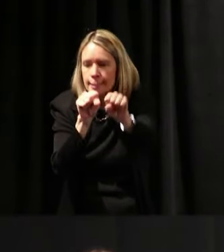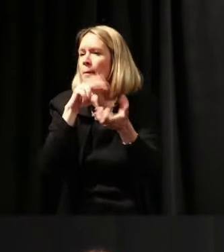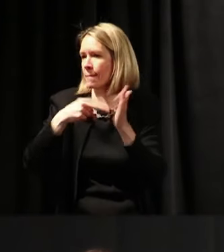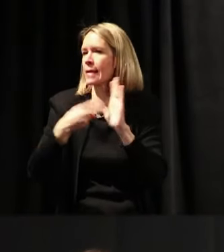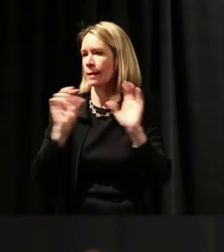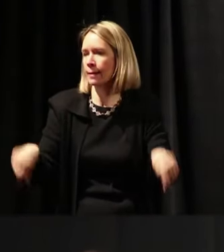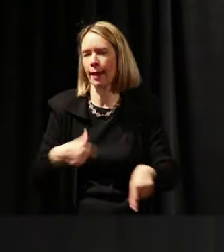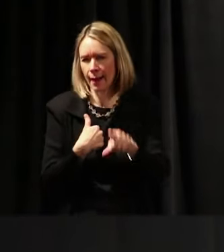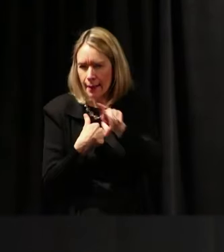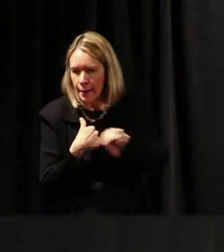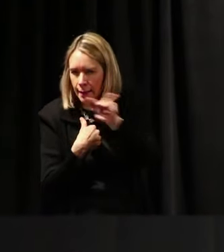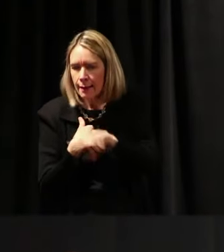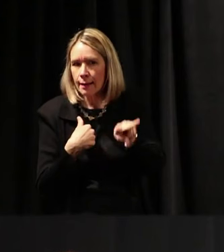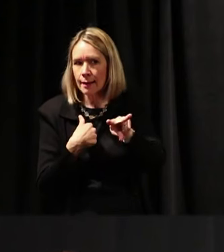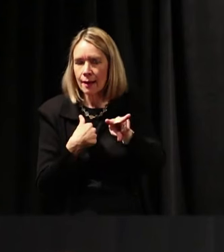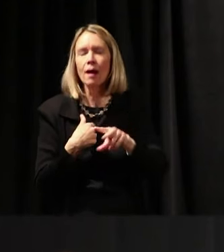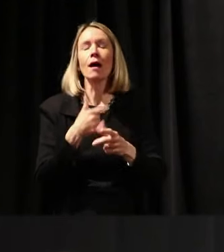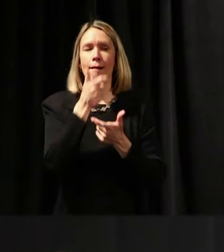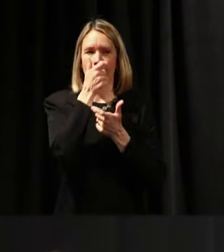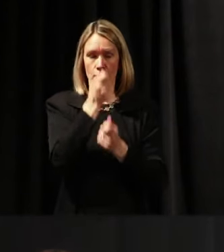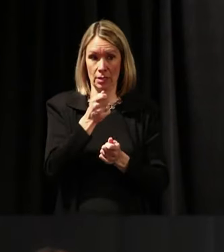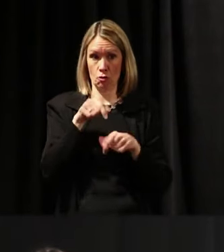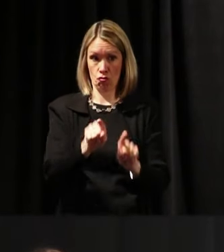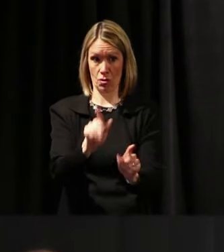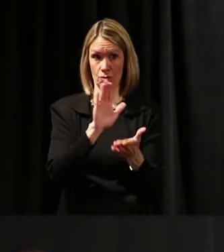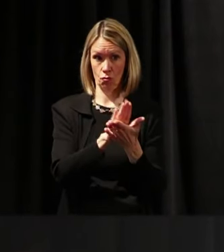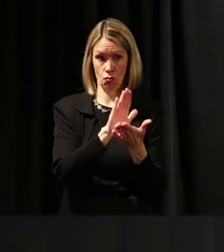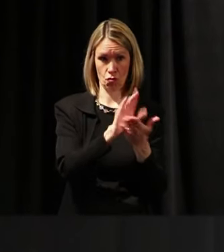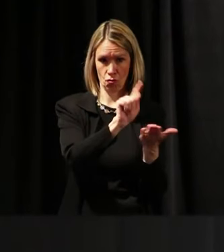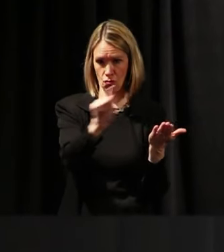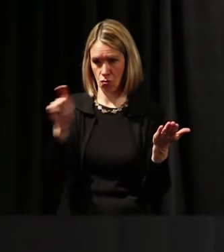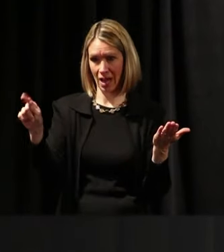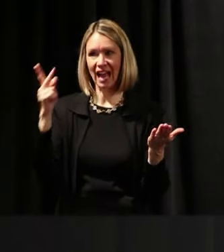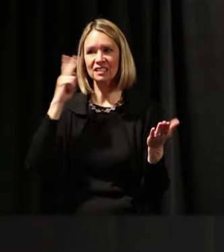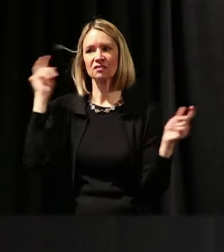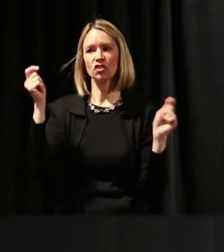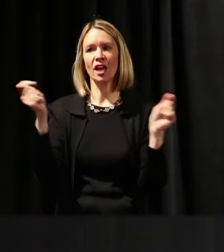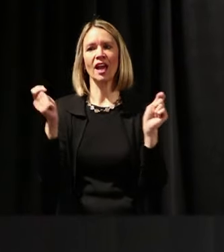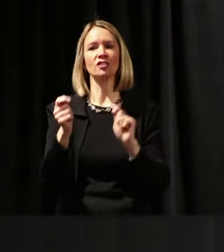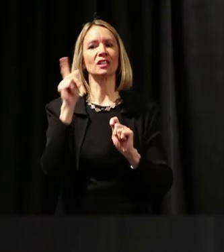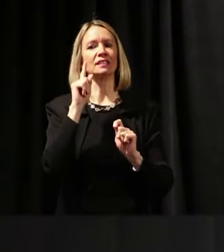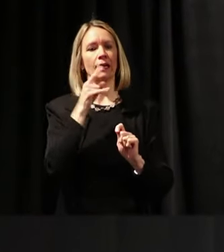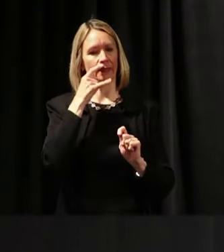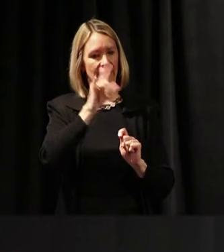So it's been very interesting in schools. I've seen changes in the deaf population coming up.